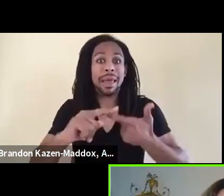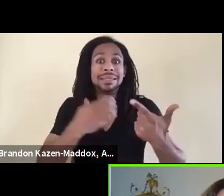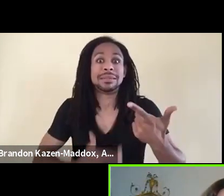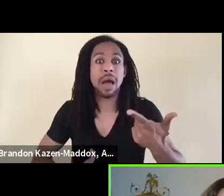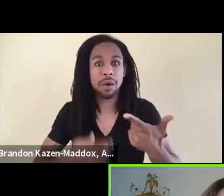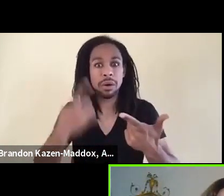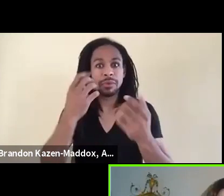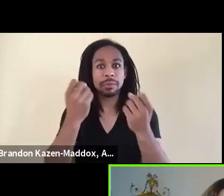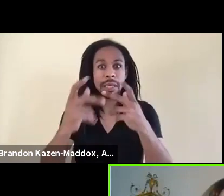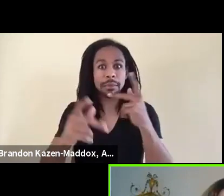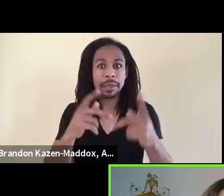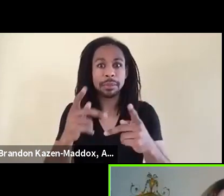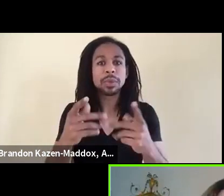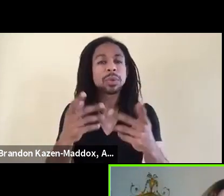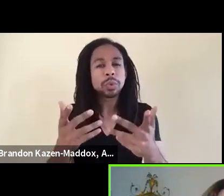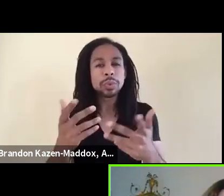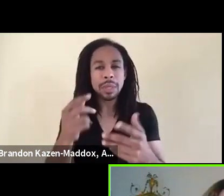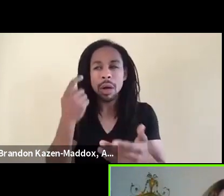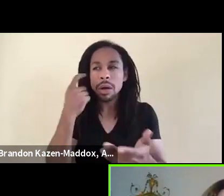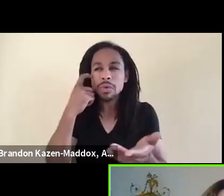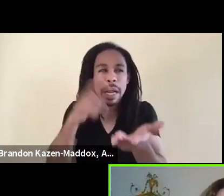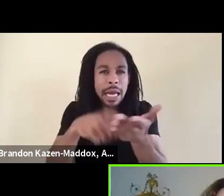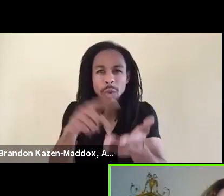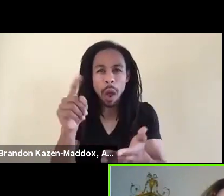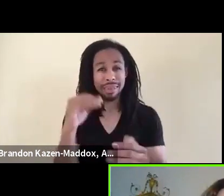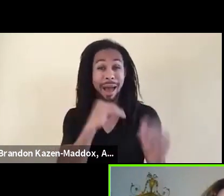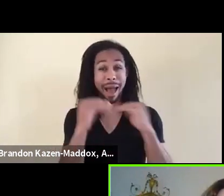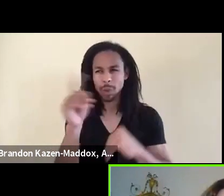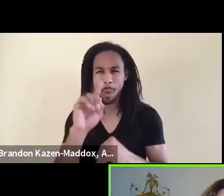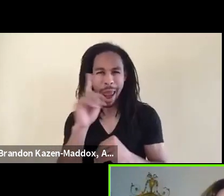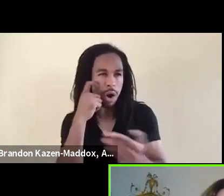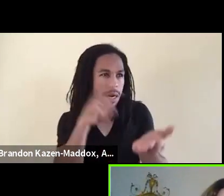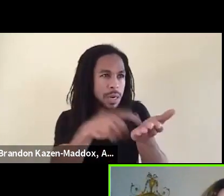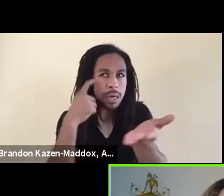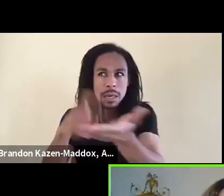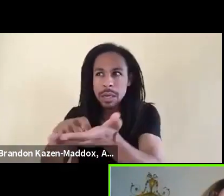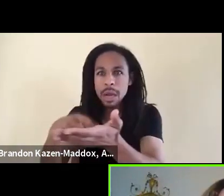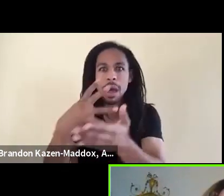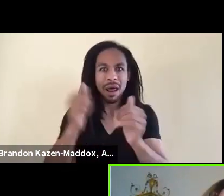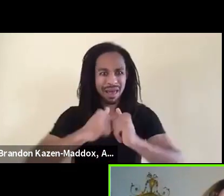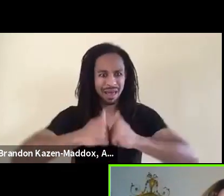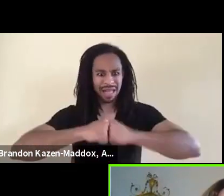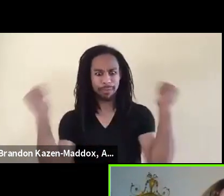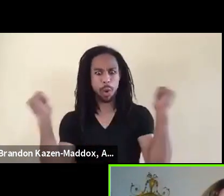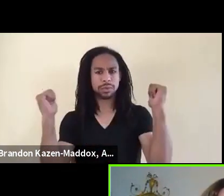to be able to where the lies are and commit to building a new truth of our field.